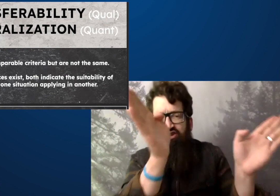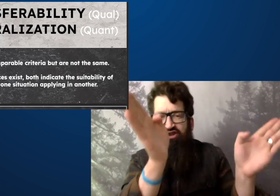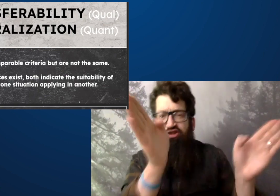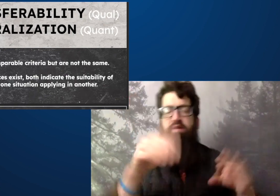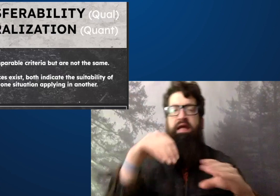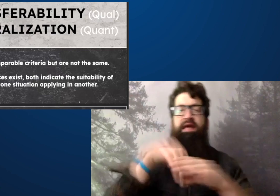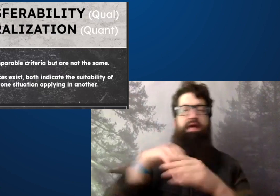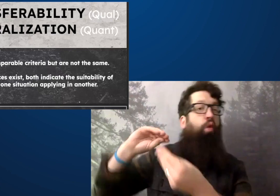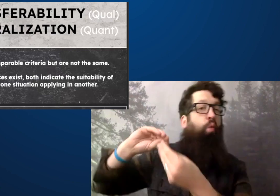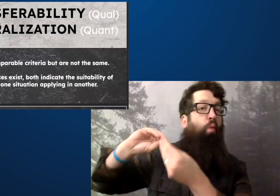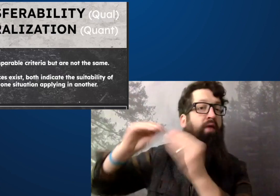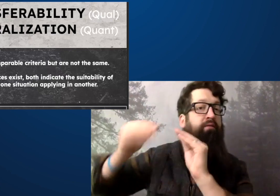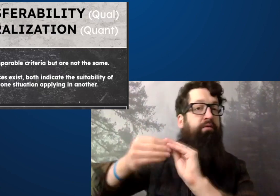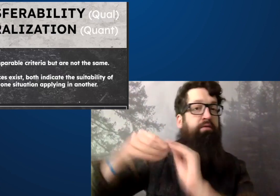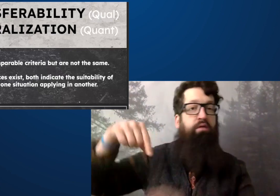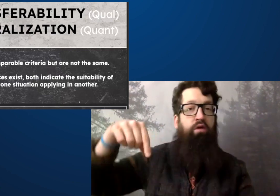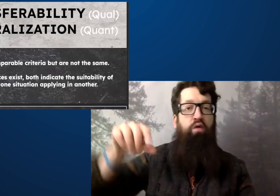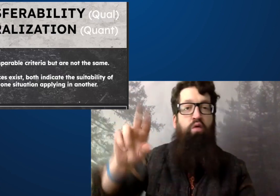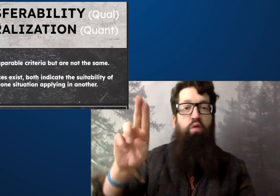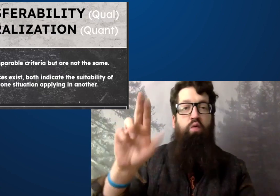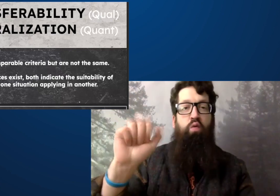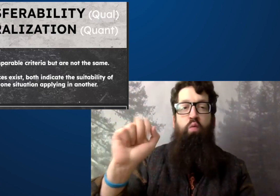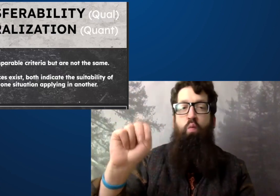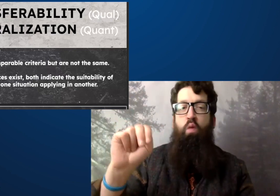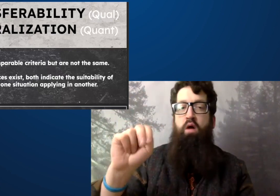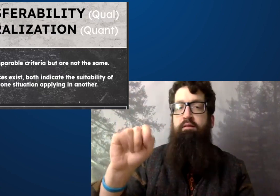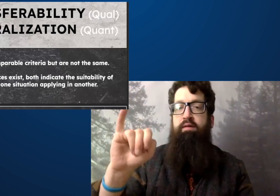And then when you look at generalization